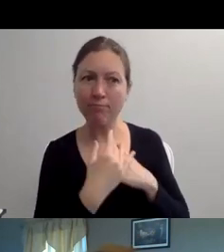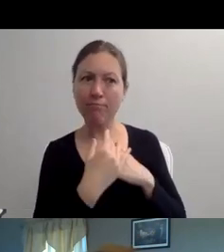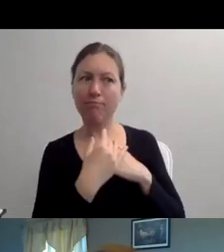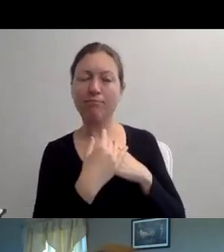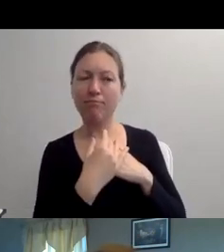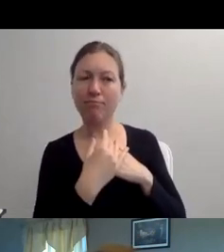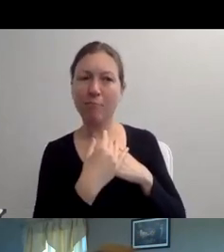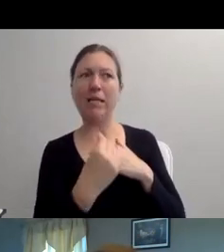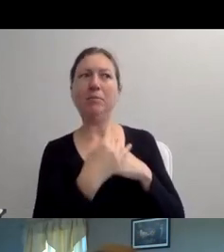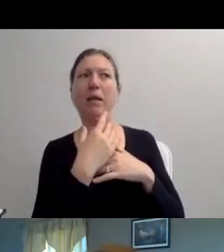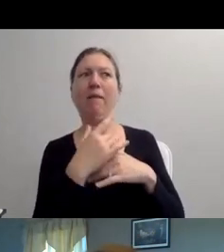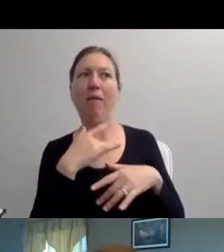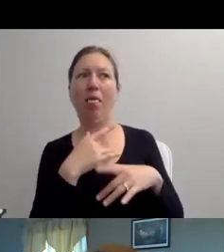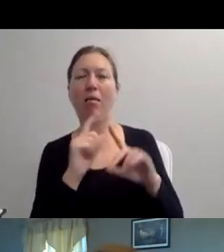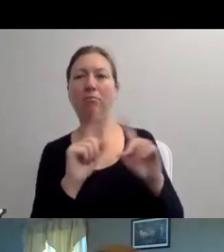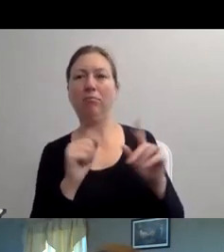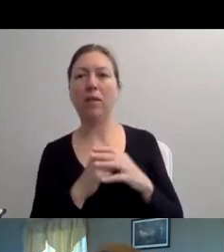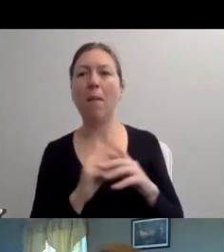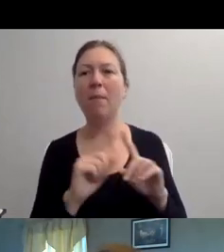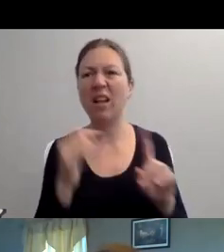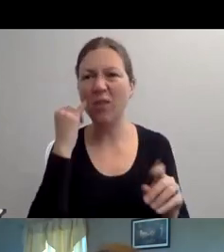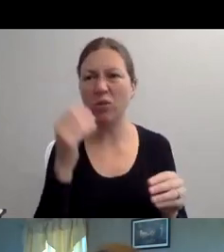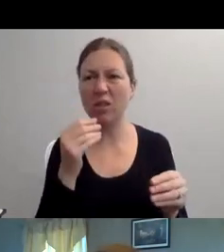BUT STOP TRYING TO PUT THAT ON US.